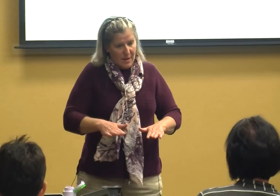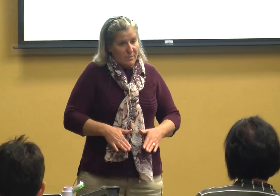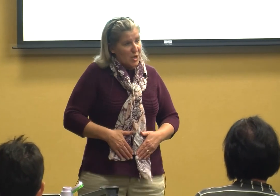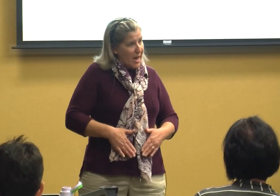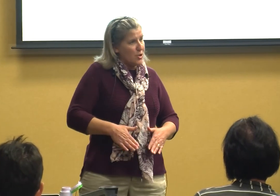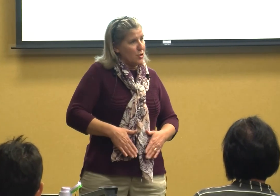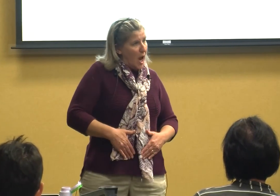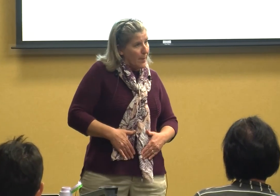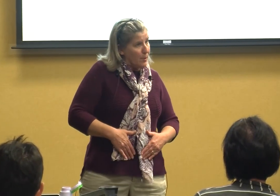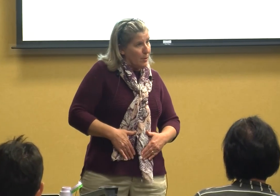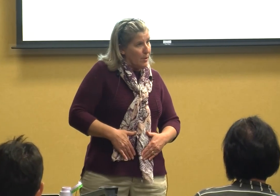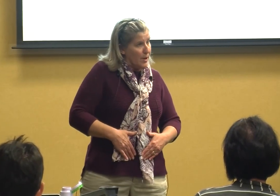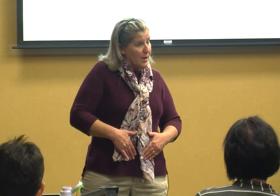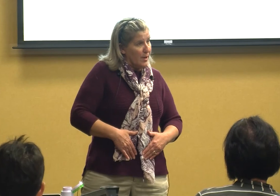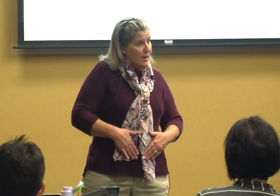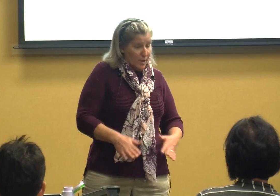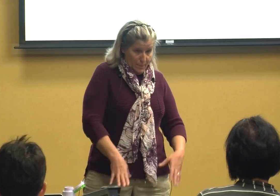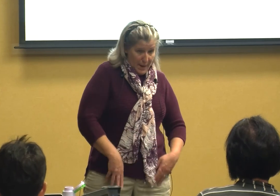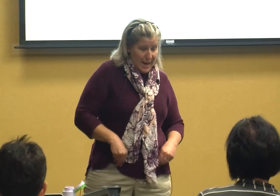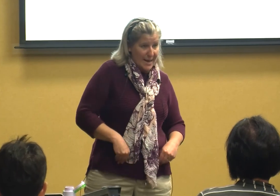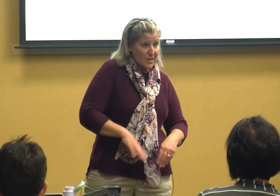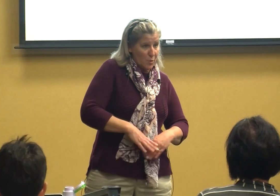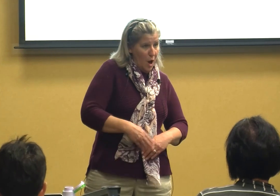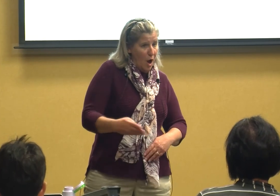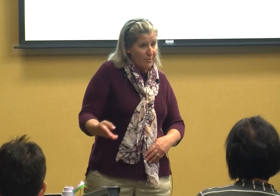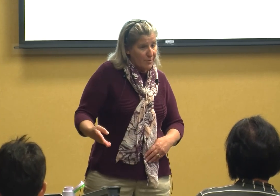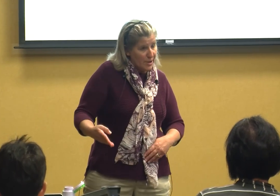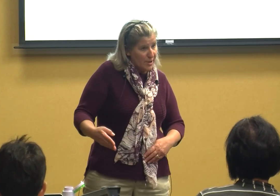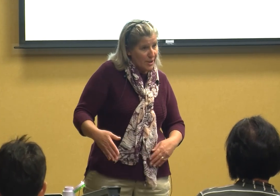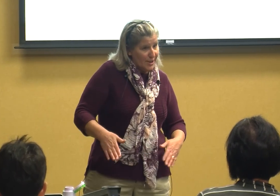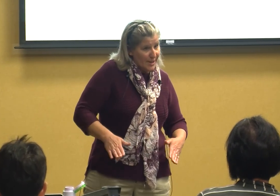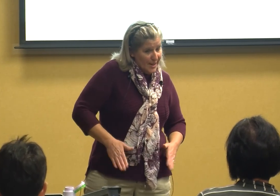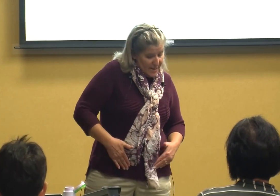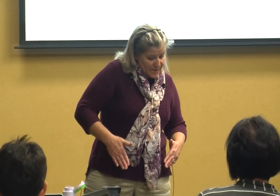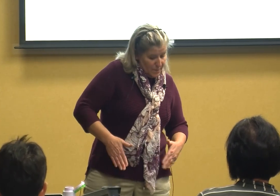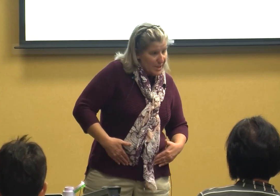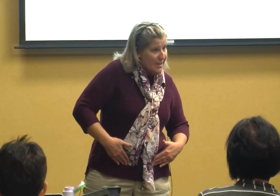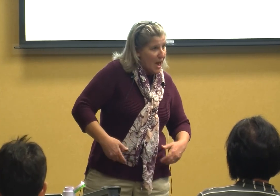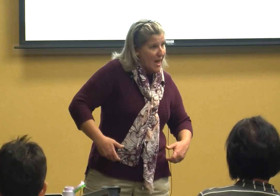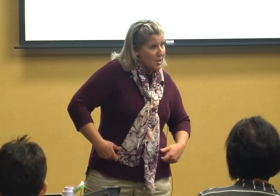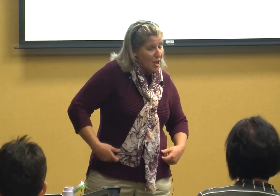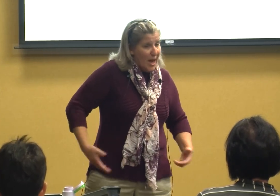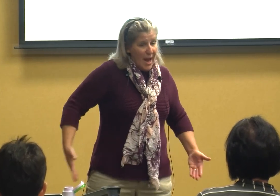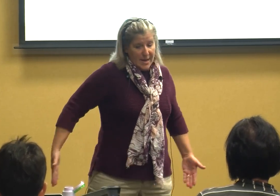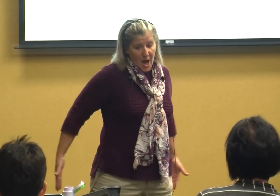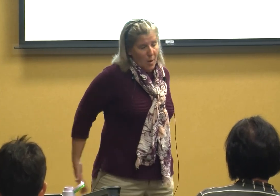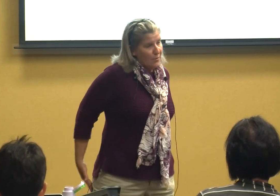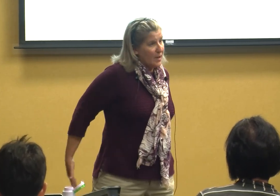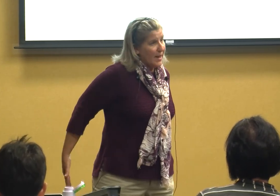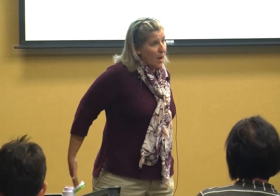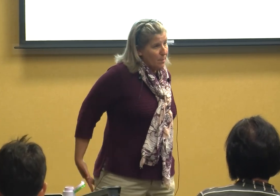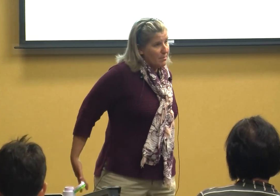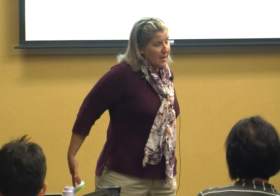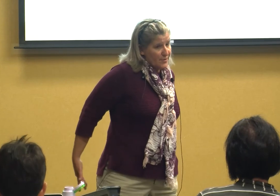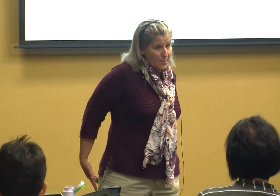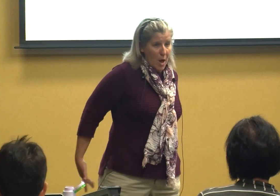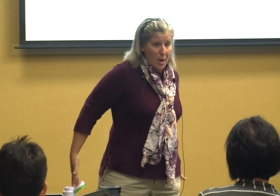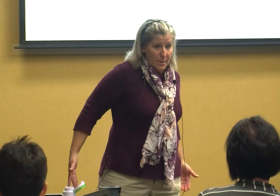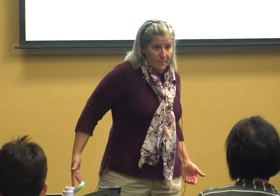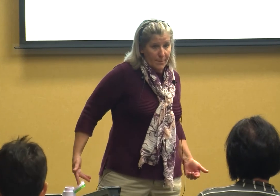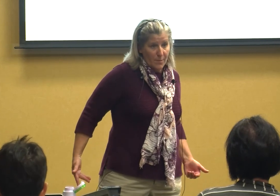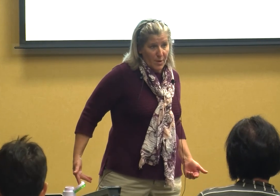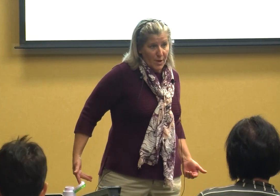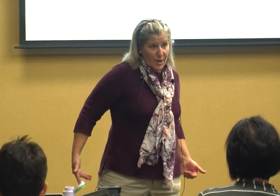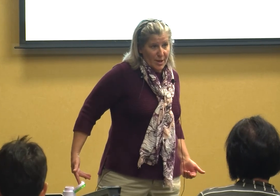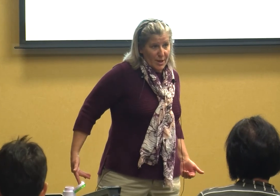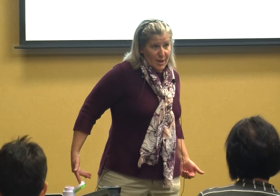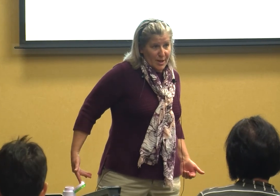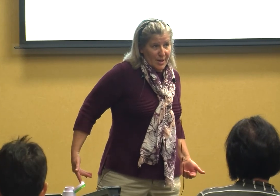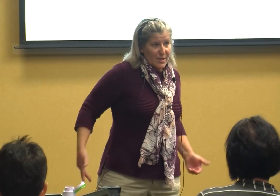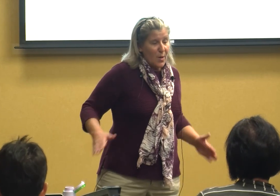change your diaper your pants are off so I'm going to touch and hopefully uplift your bottom so I'm